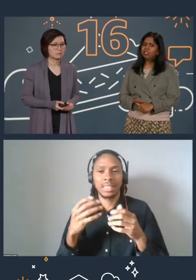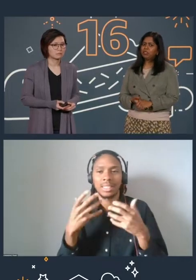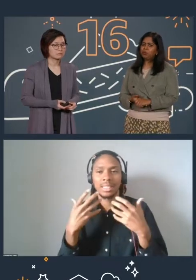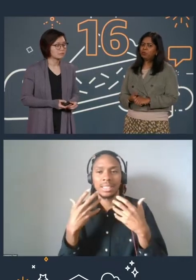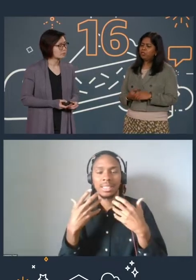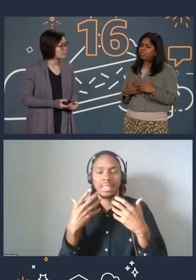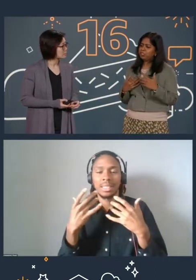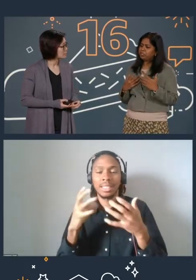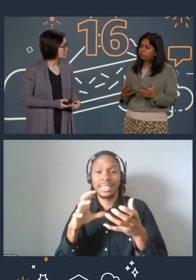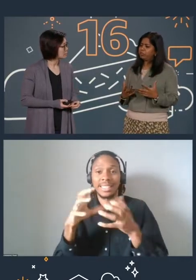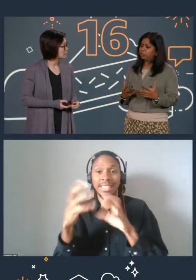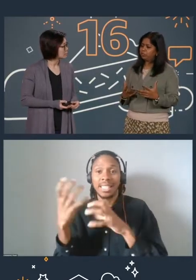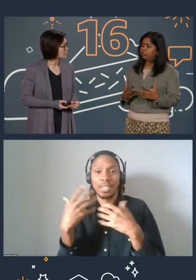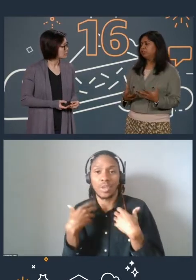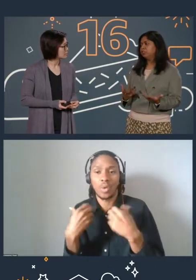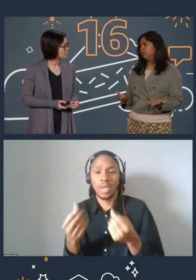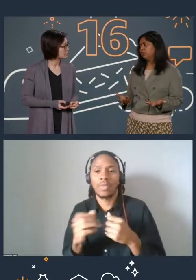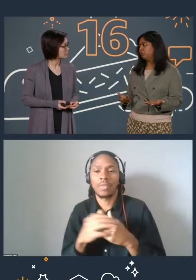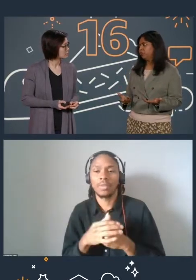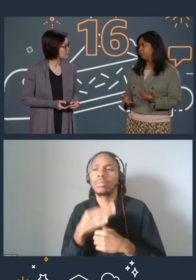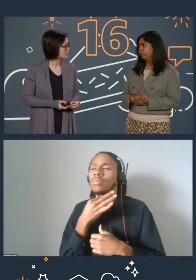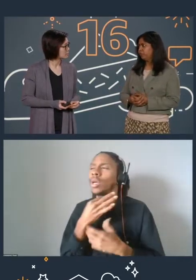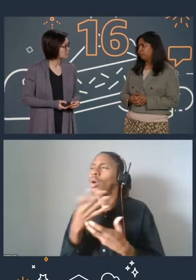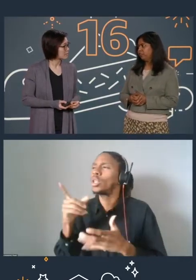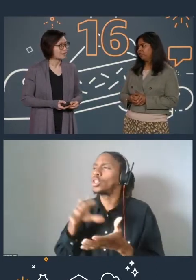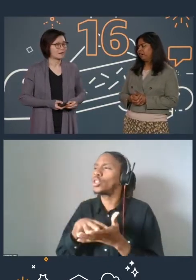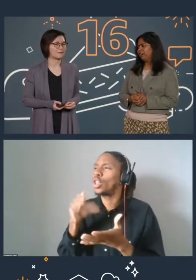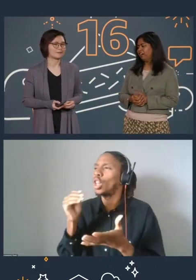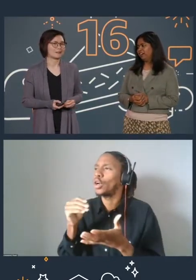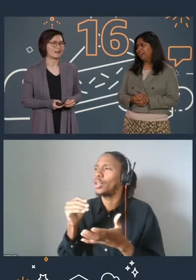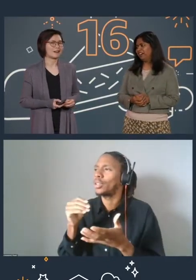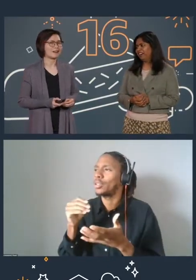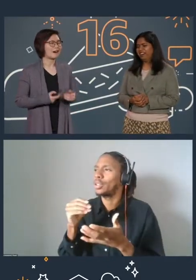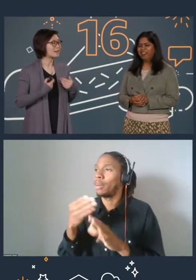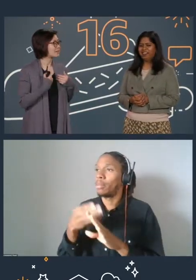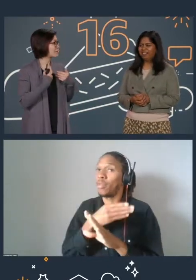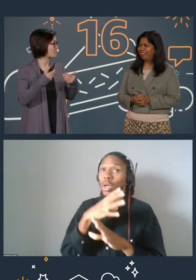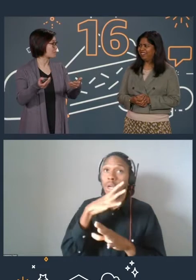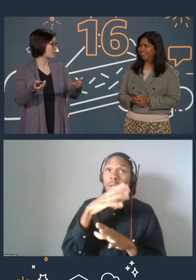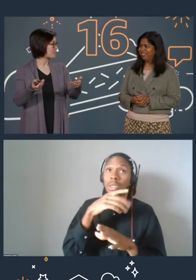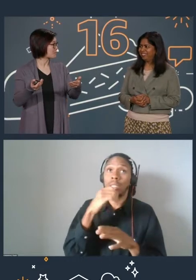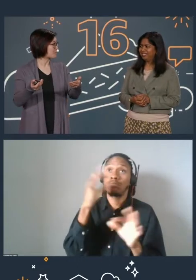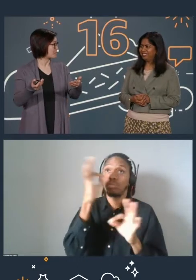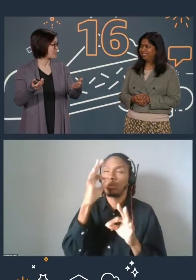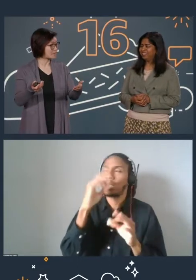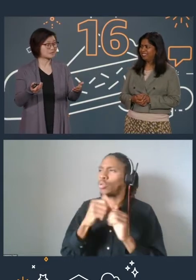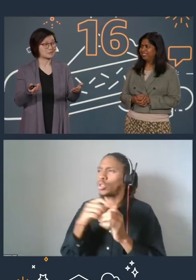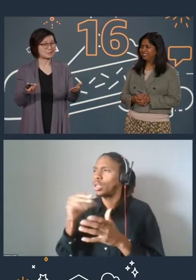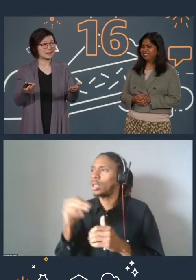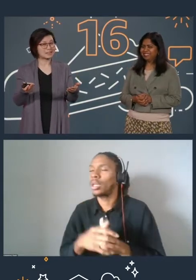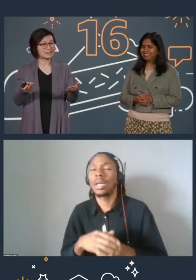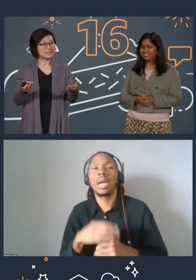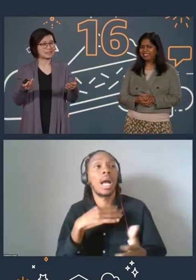So what did you learn that you did not know before? Oh, I learned from going through the object storage plan,